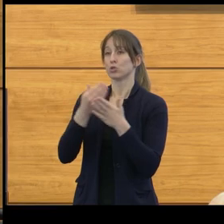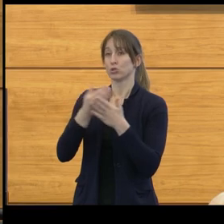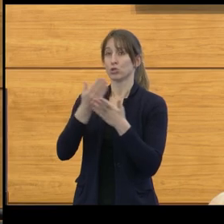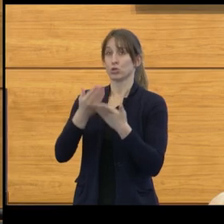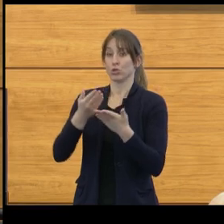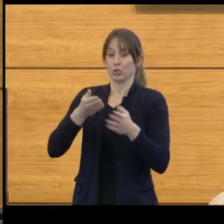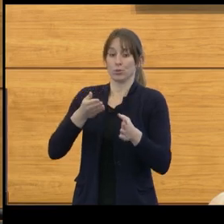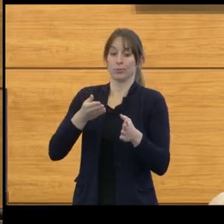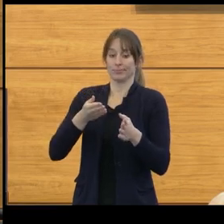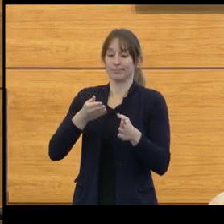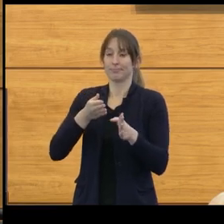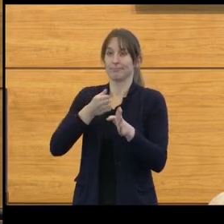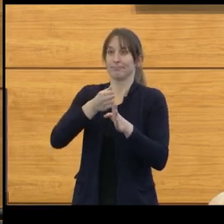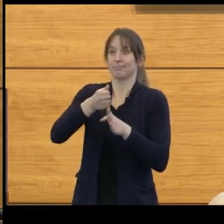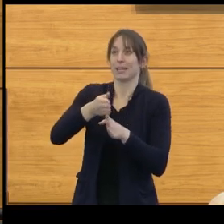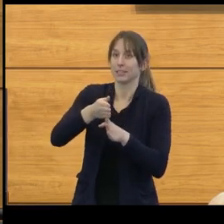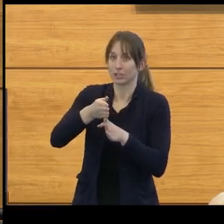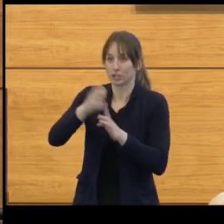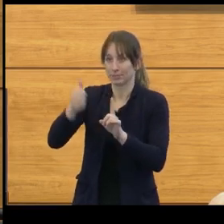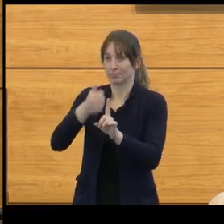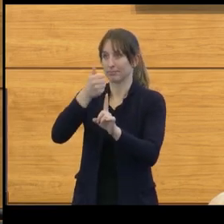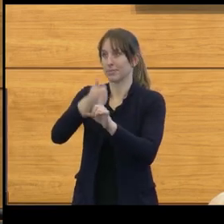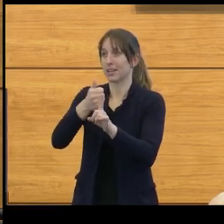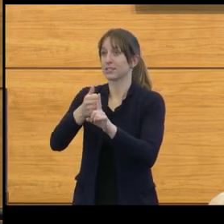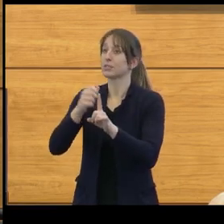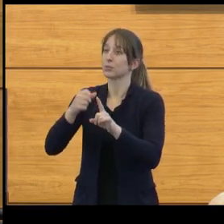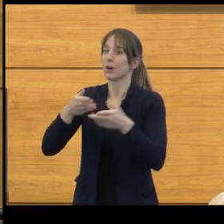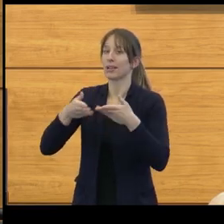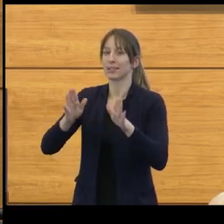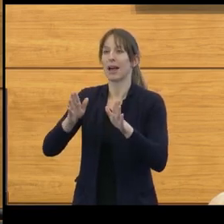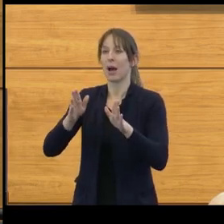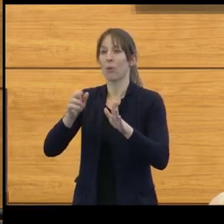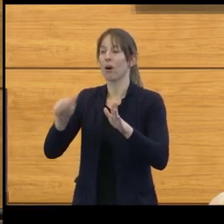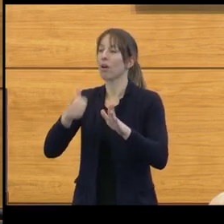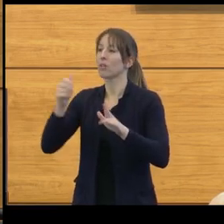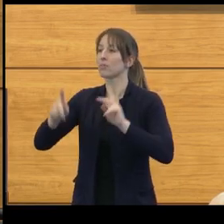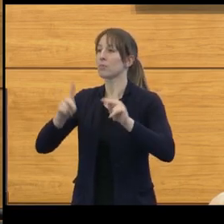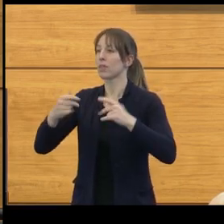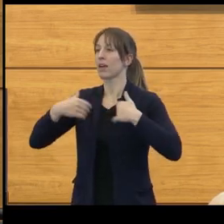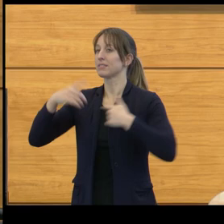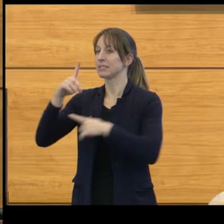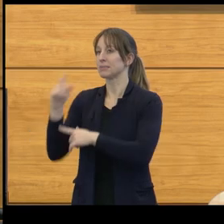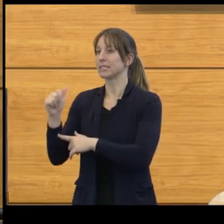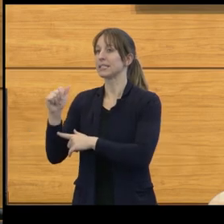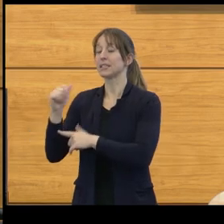that are making it possible for countless individuals with disabilities to walk.